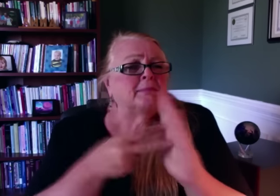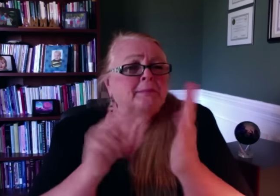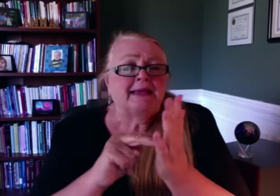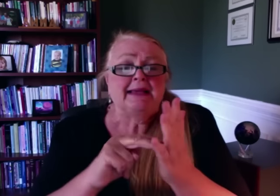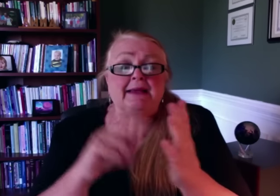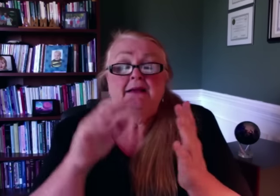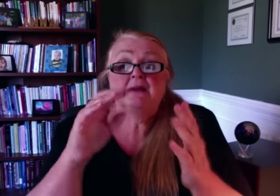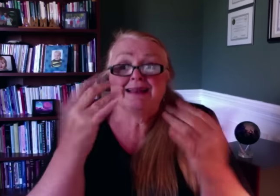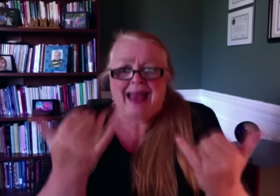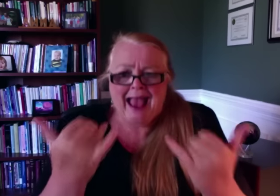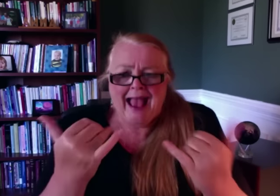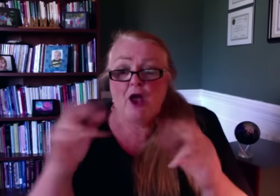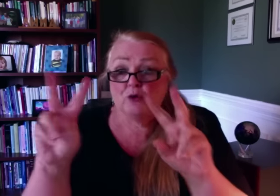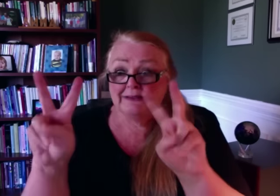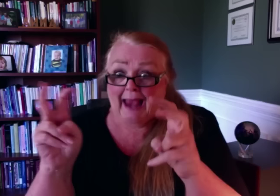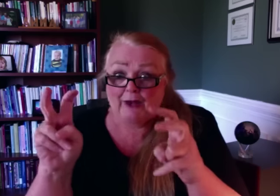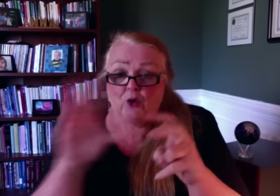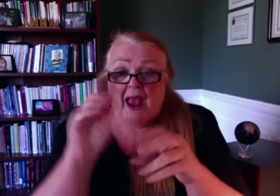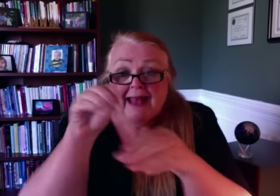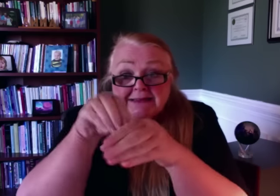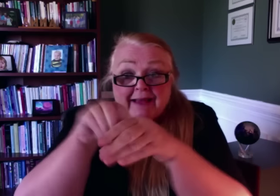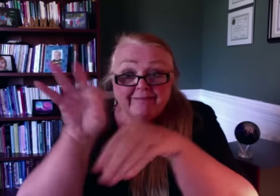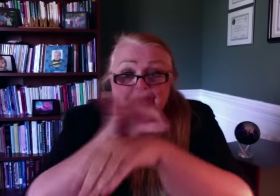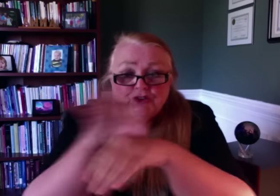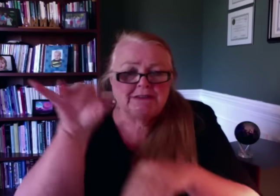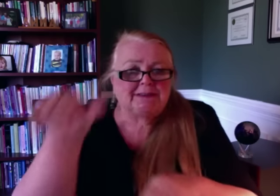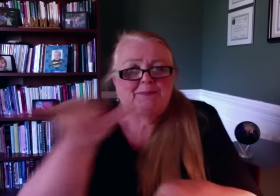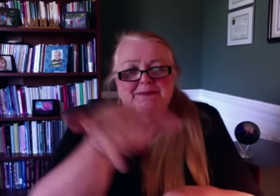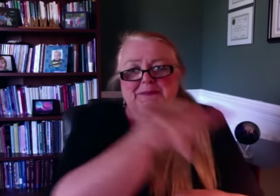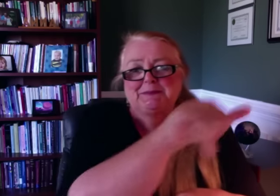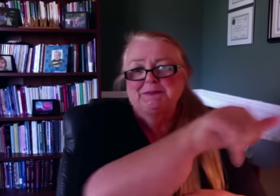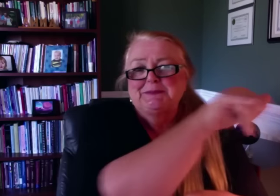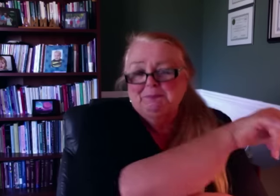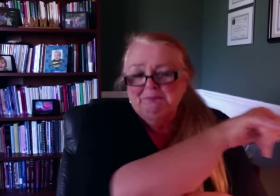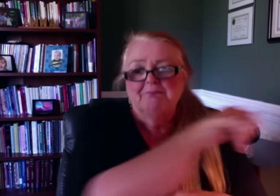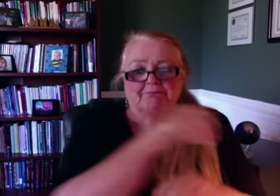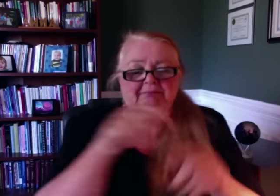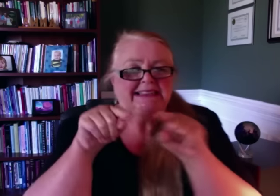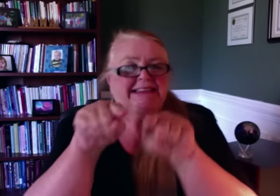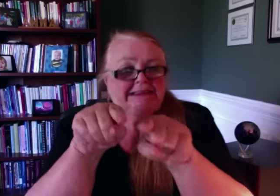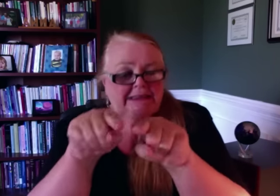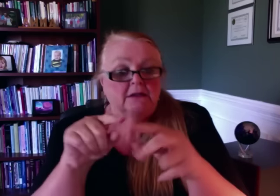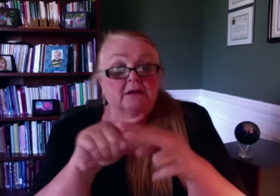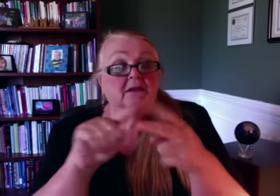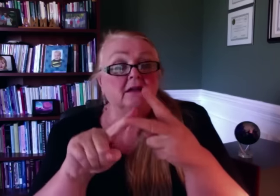For example, we now have consistency in job titles and essential functions.